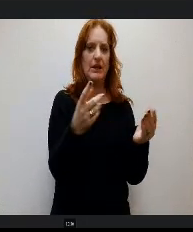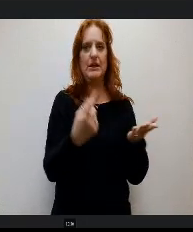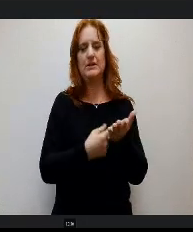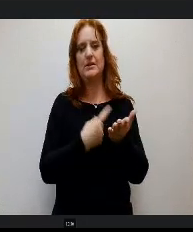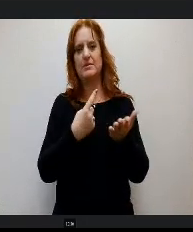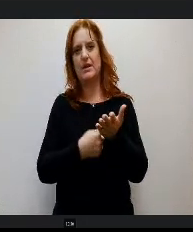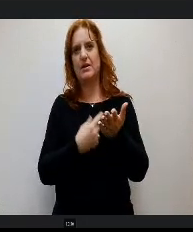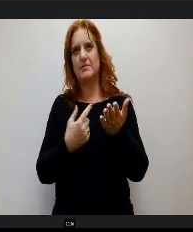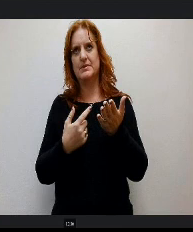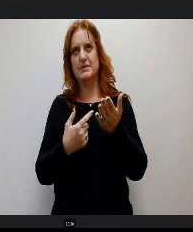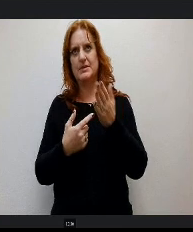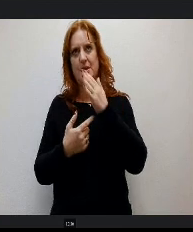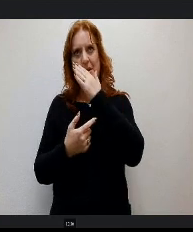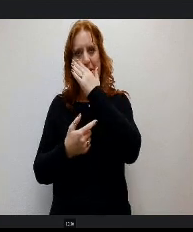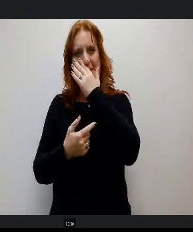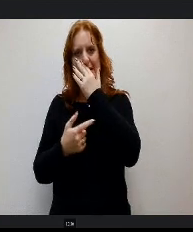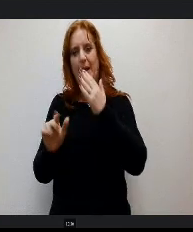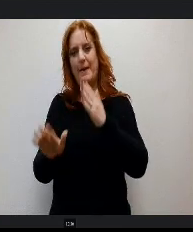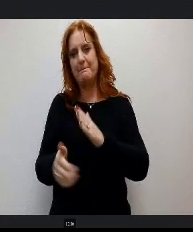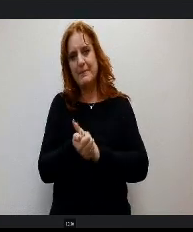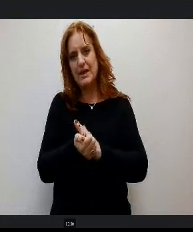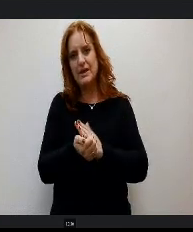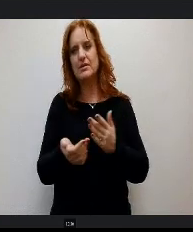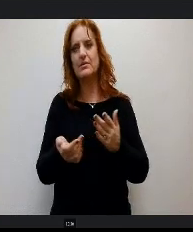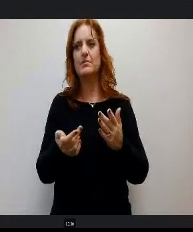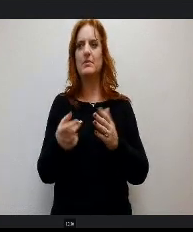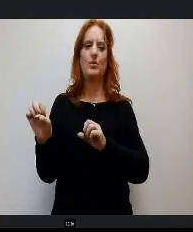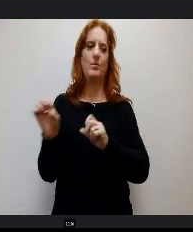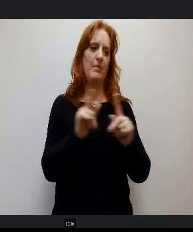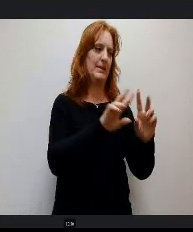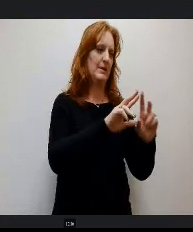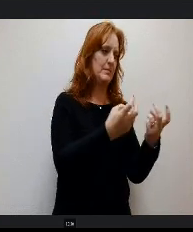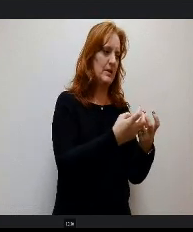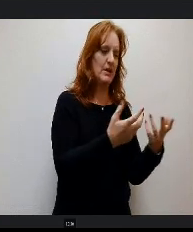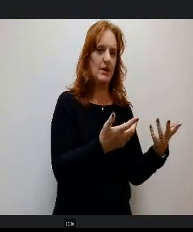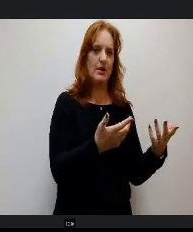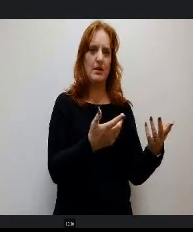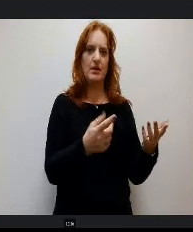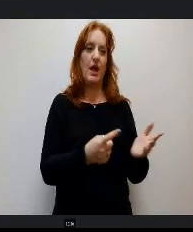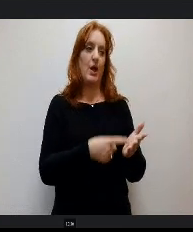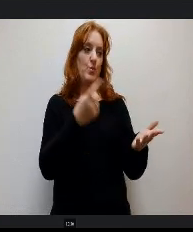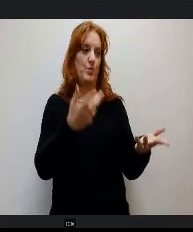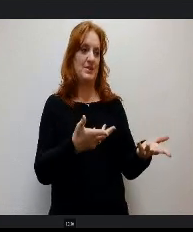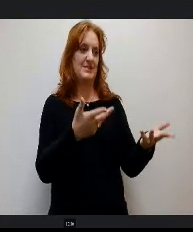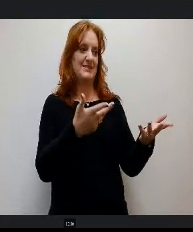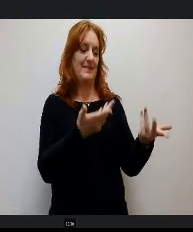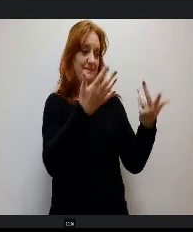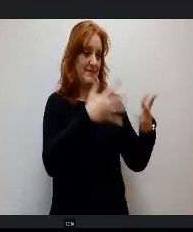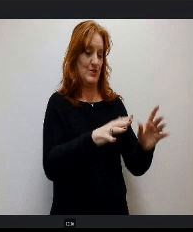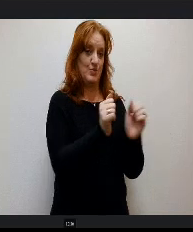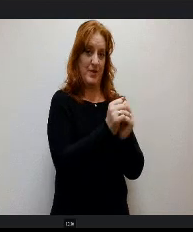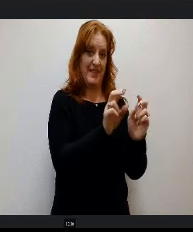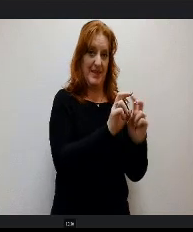Amendments back to committee Once they pass out a committee, they will go on to the other side. So if they're introduced in